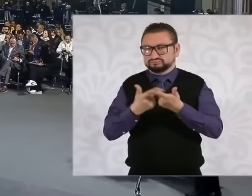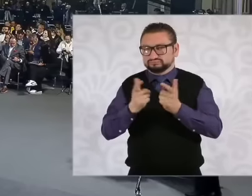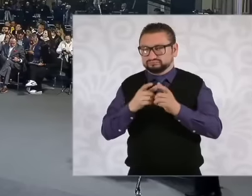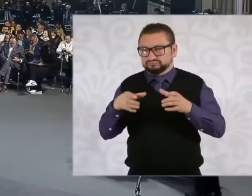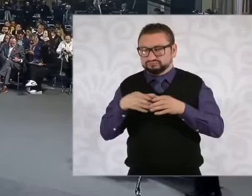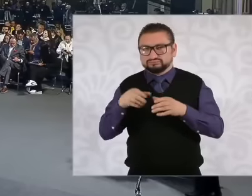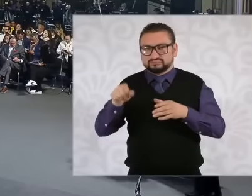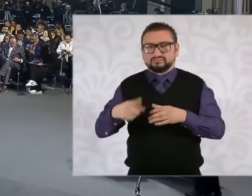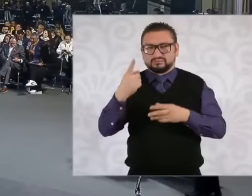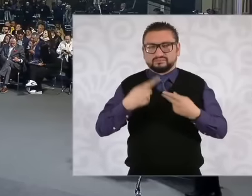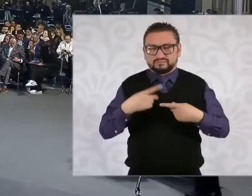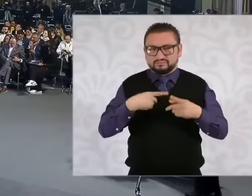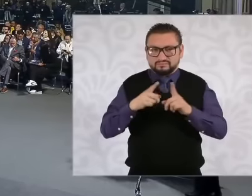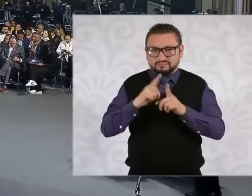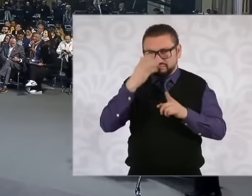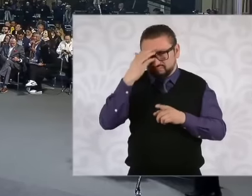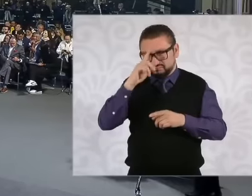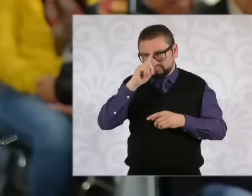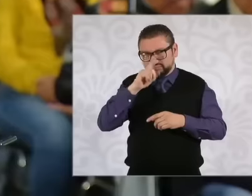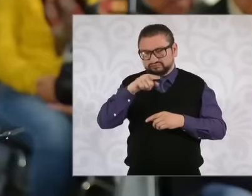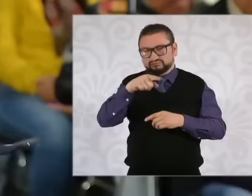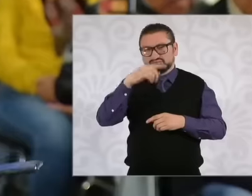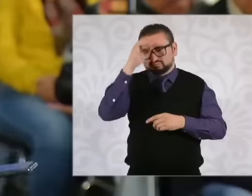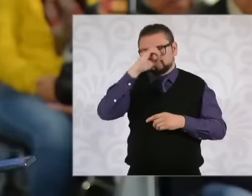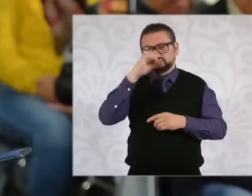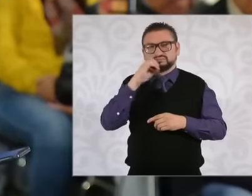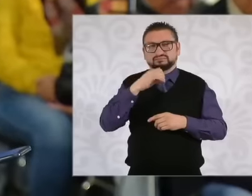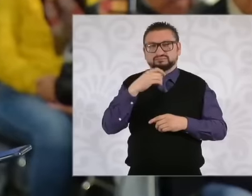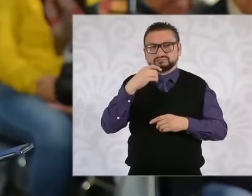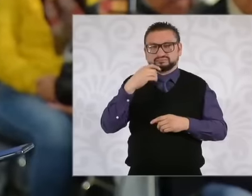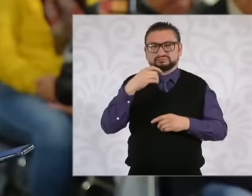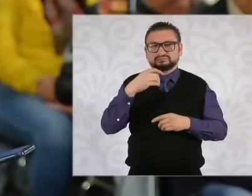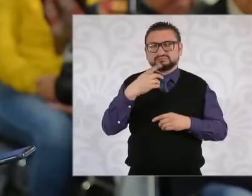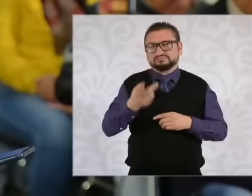how do you consider that how these are taken? statements especially